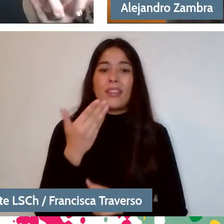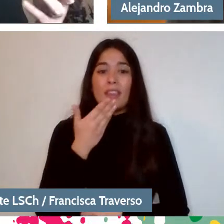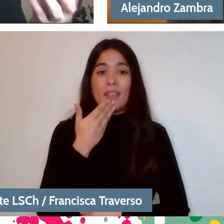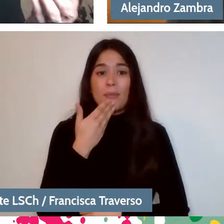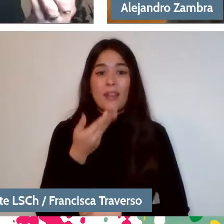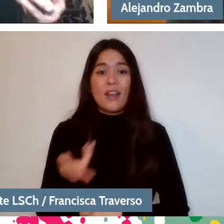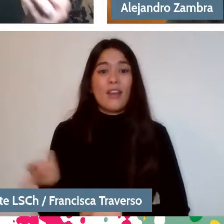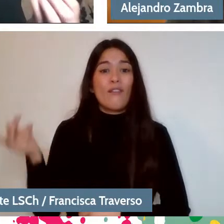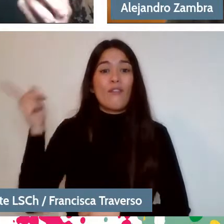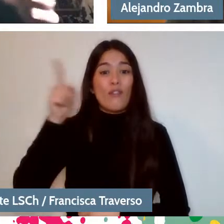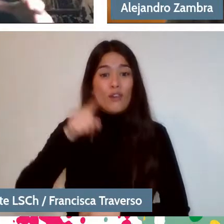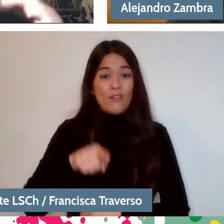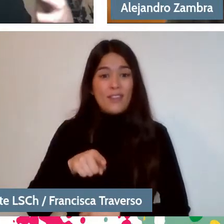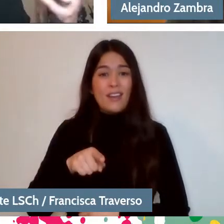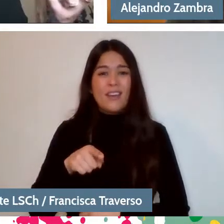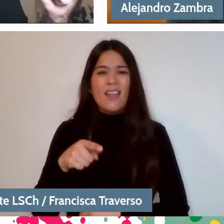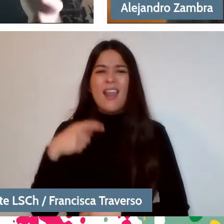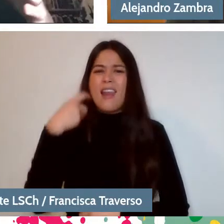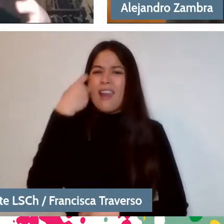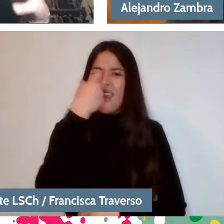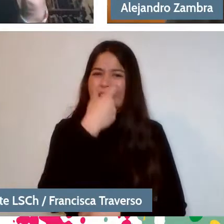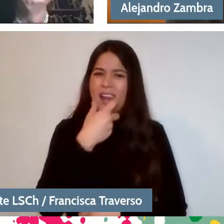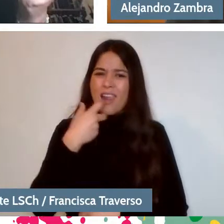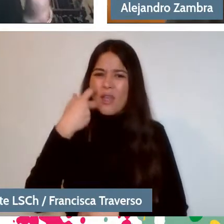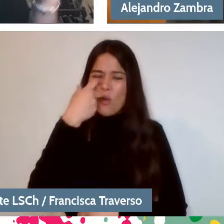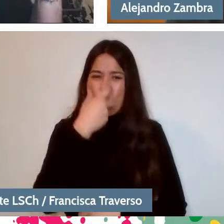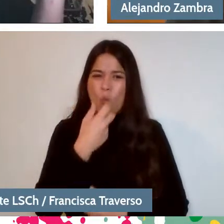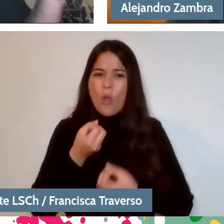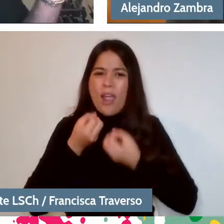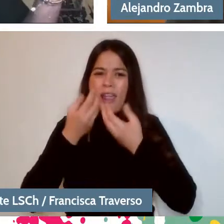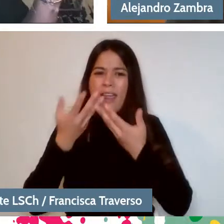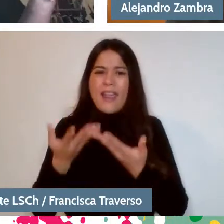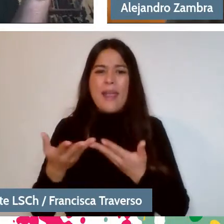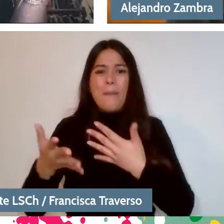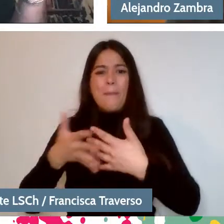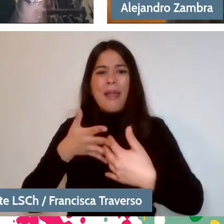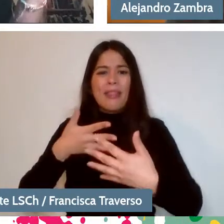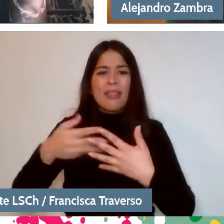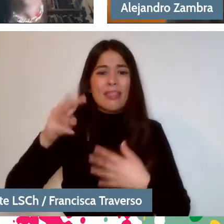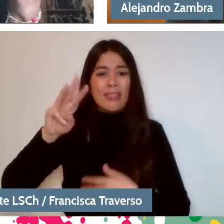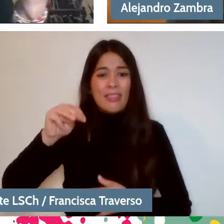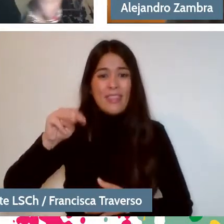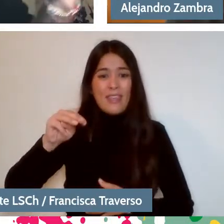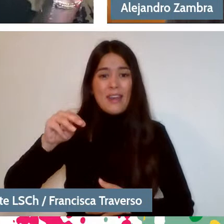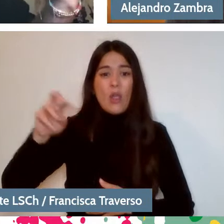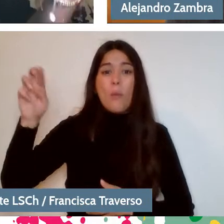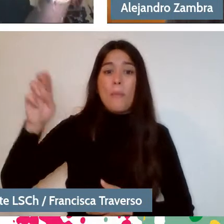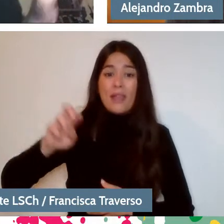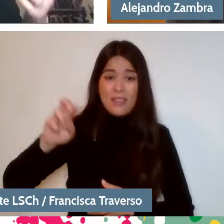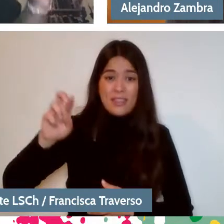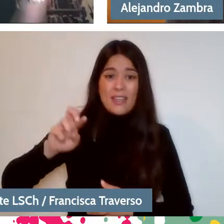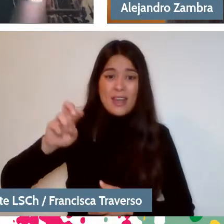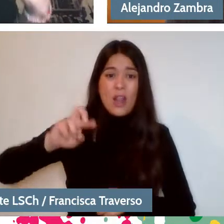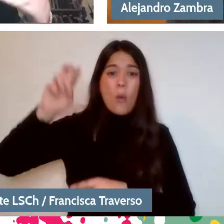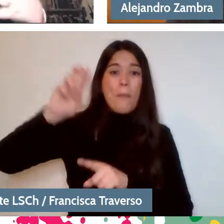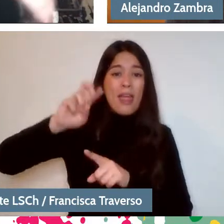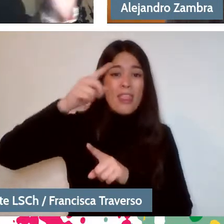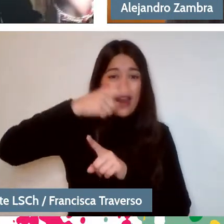We always talk about the mother tongue, but in your case, it is dealing with a father tongue and even a stepfather tongue, a stepmother tongue.